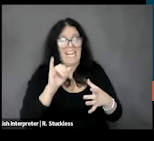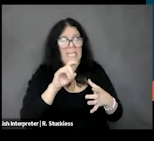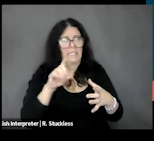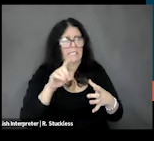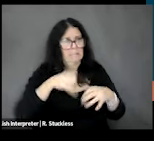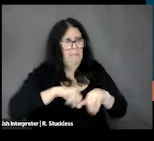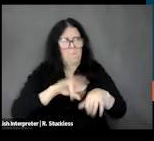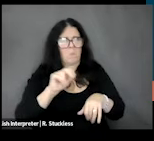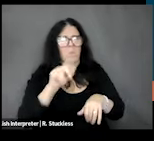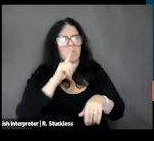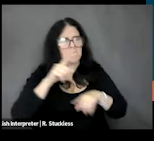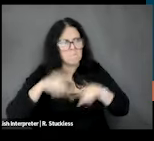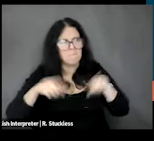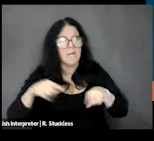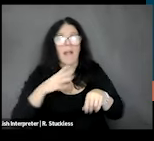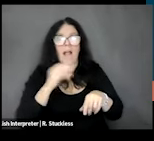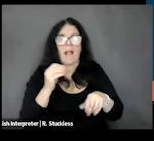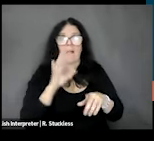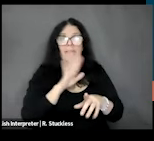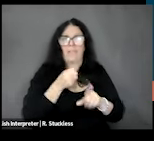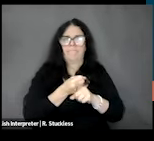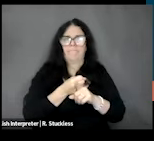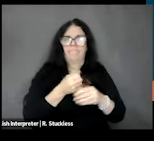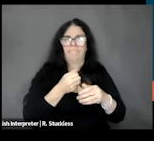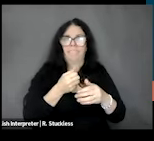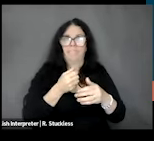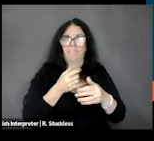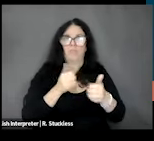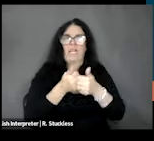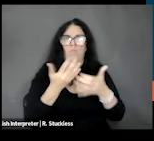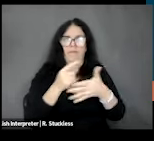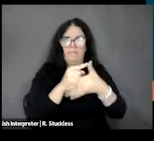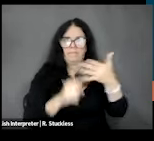number of the following issues that are related to food access. So differences in intellectual